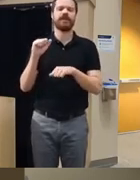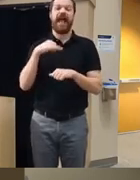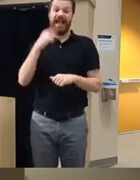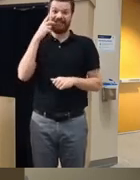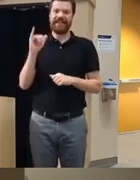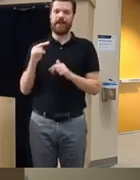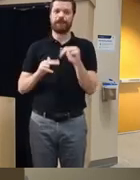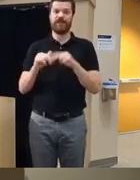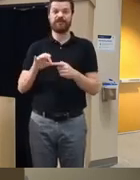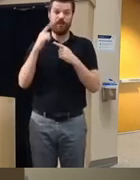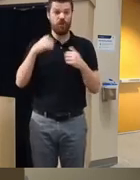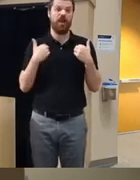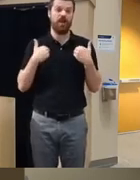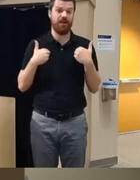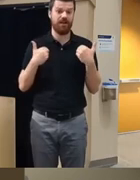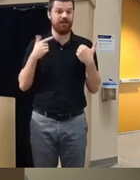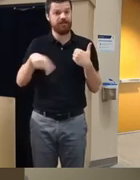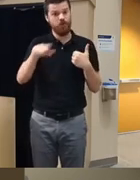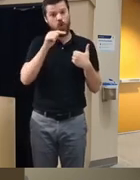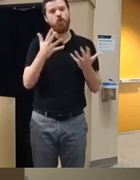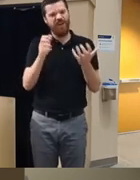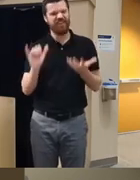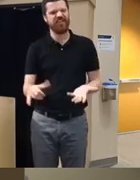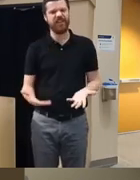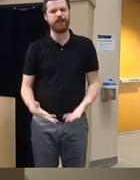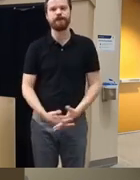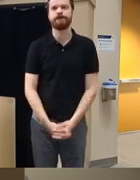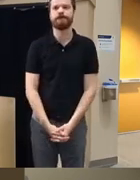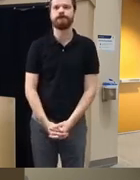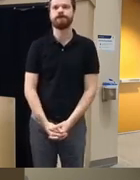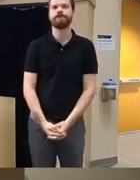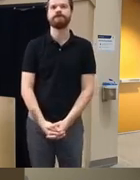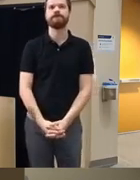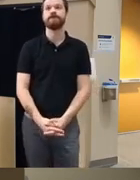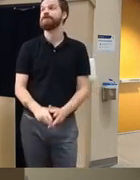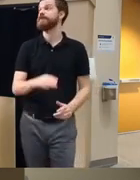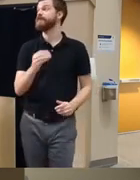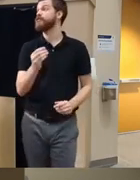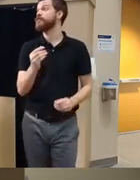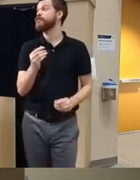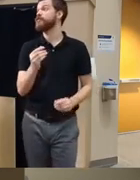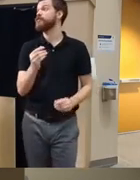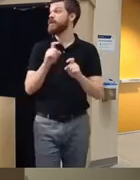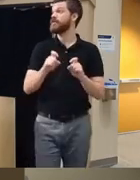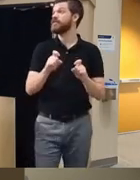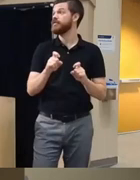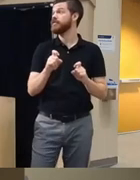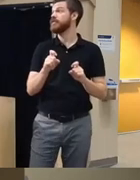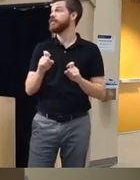the younger populations that want want that maybe just couple more questions uh Myra do you want to